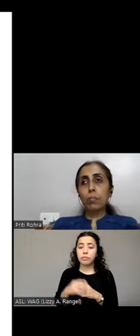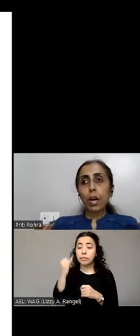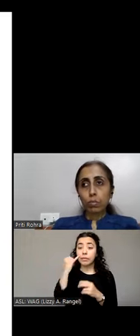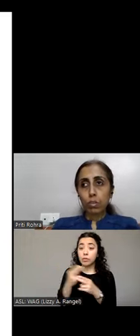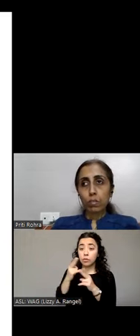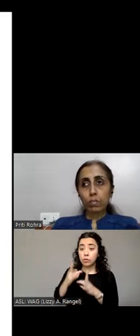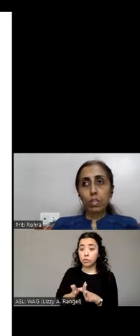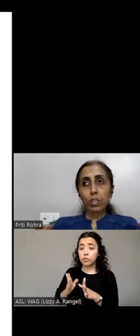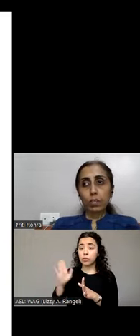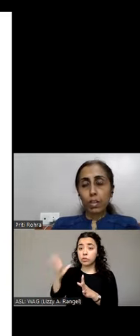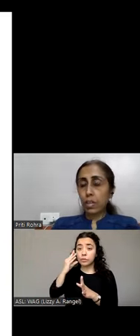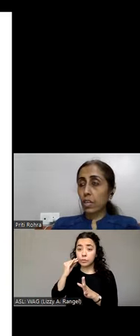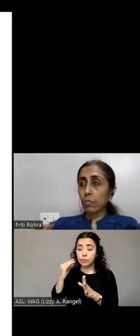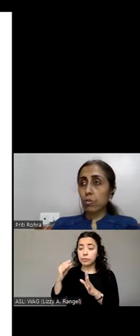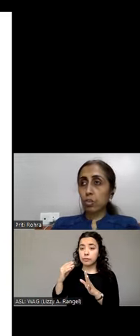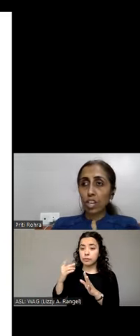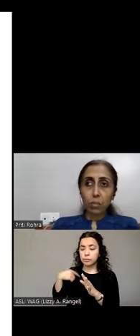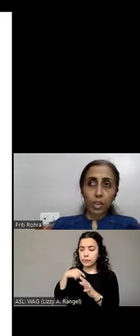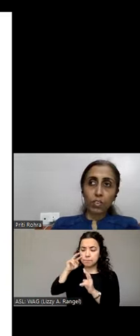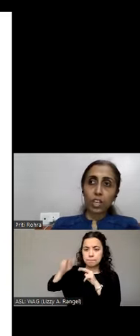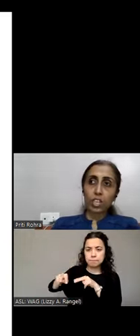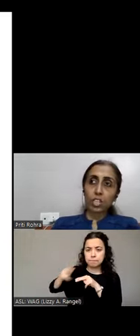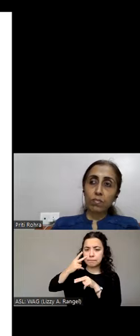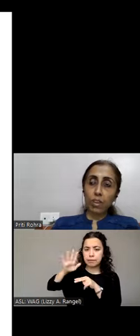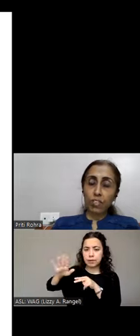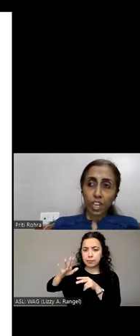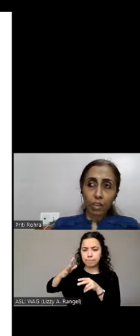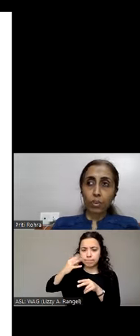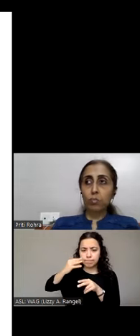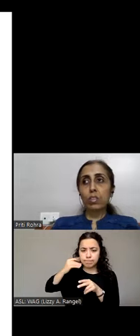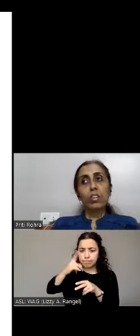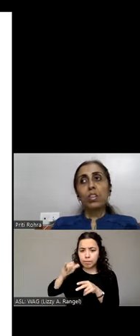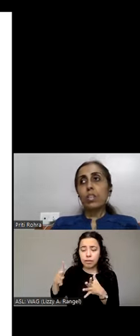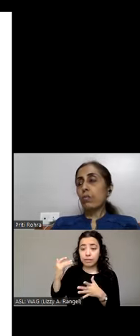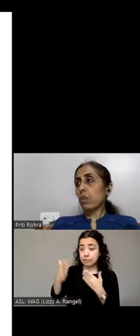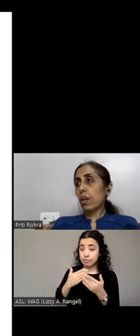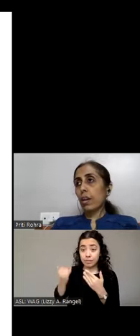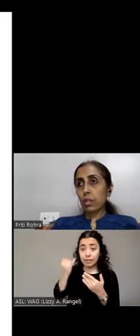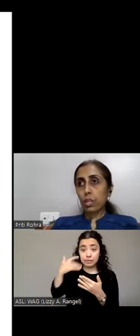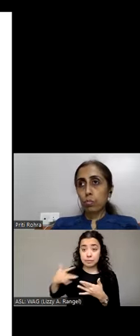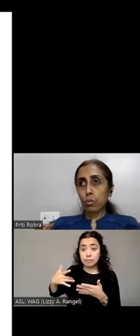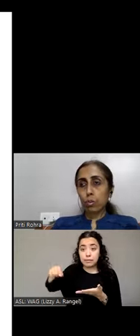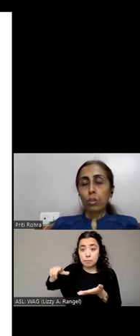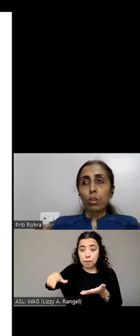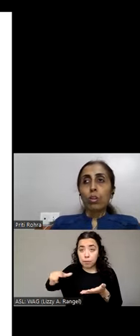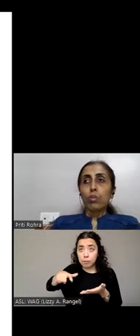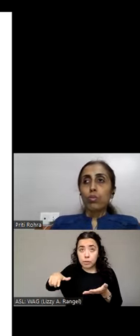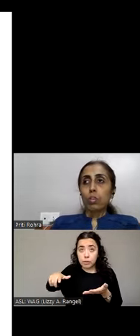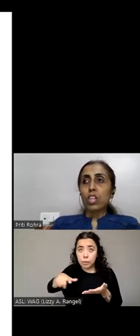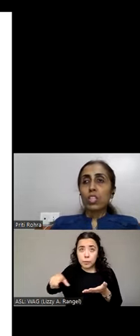a mouse when it comes to screen magnification when filling out forms they rely on the keyboard. These